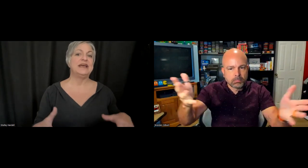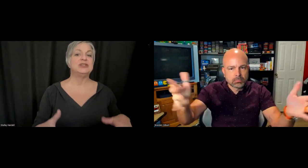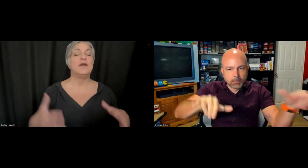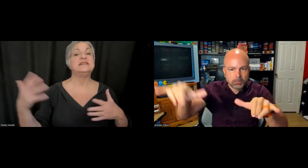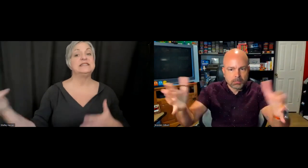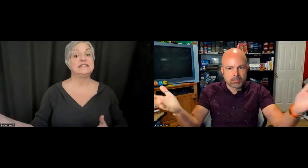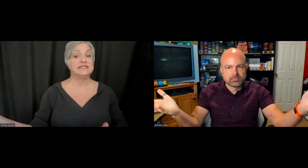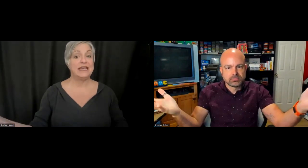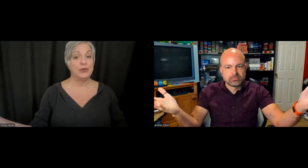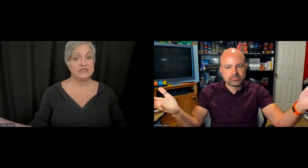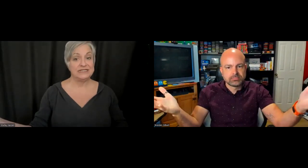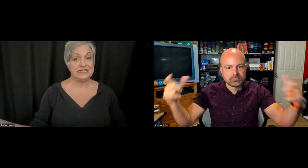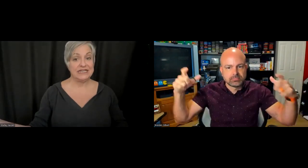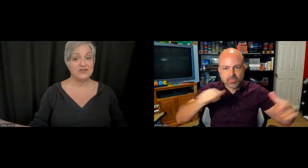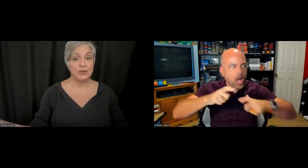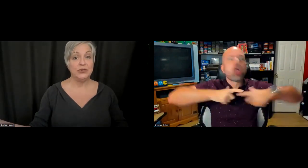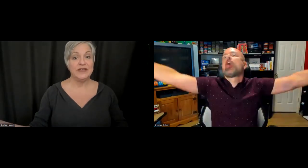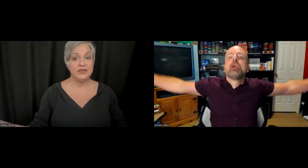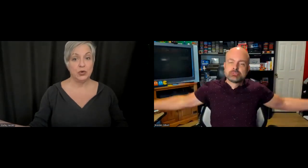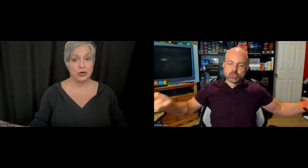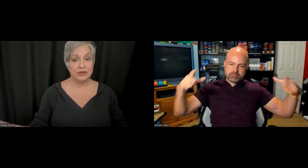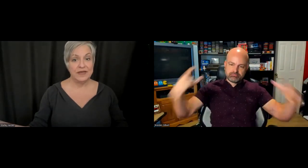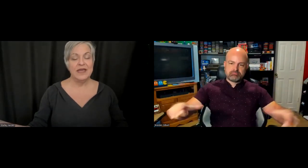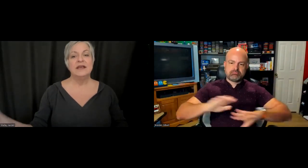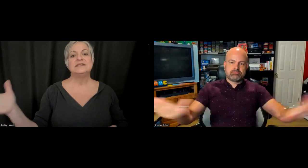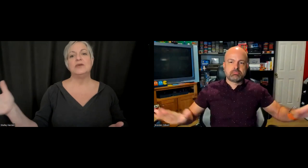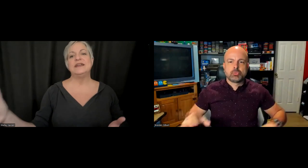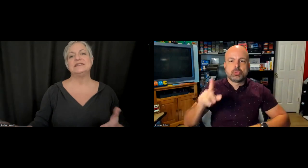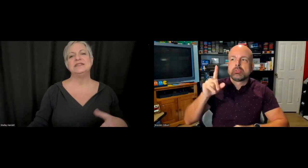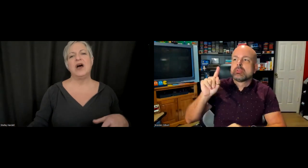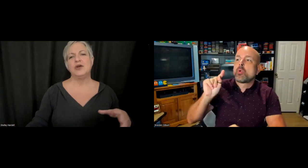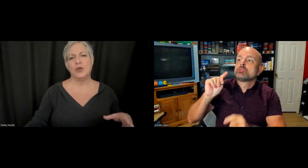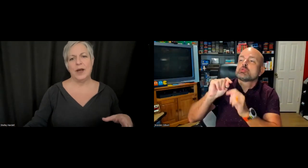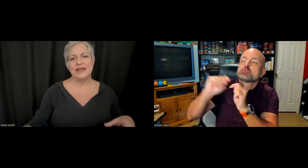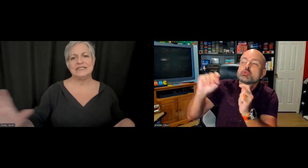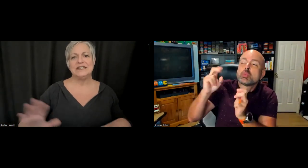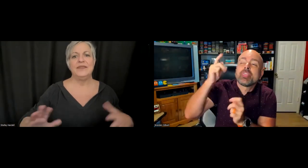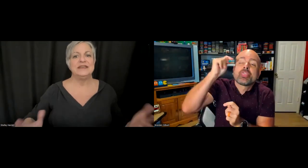based on the distance that person stands from you in the world, so that it's not overwhelming. It's not the